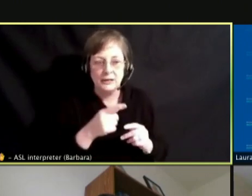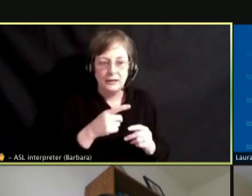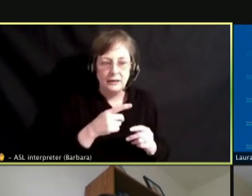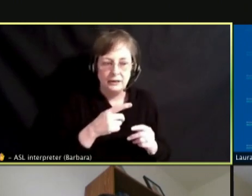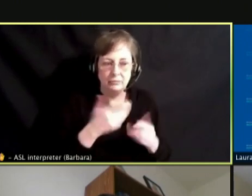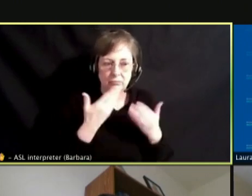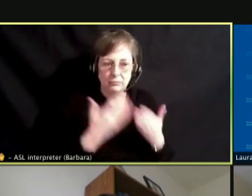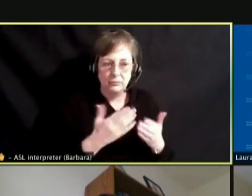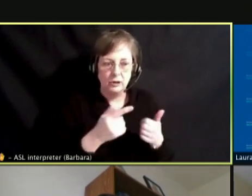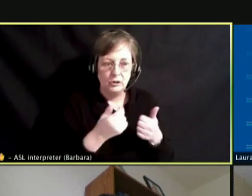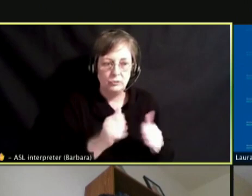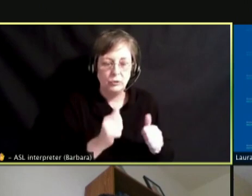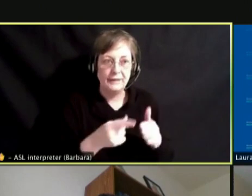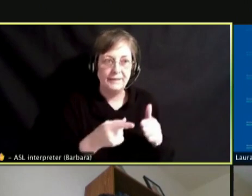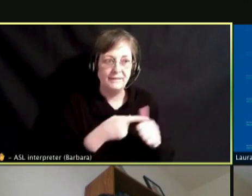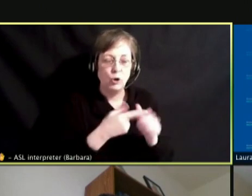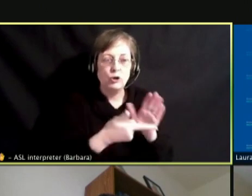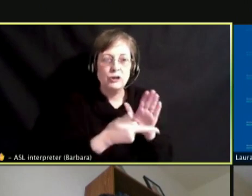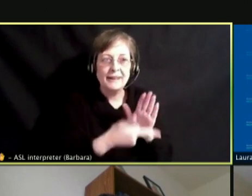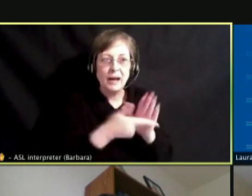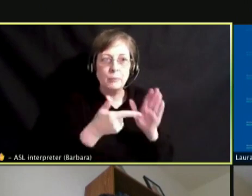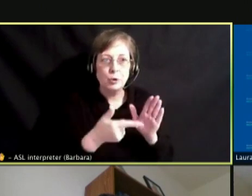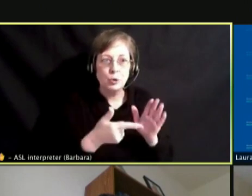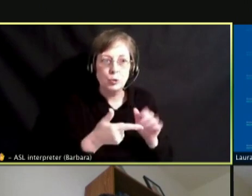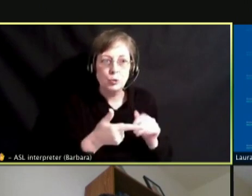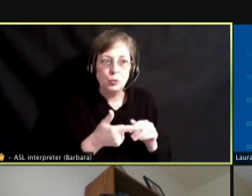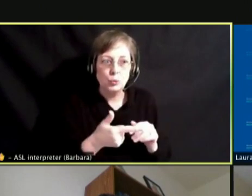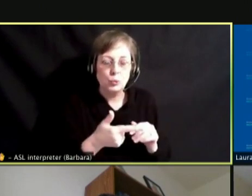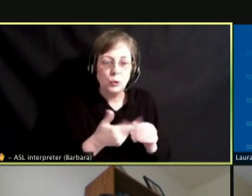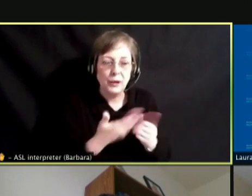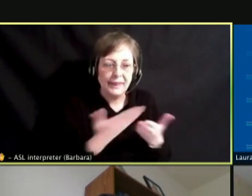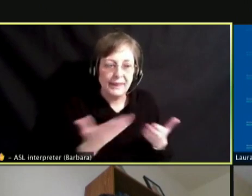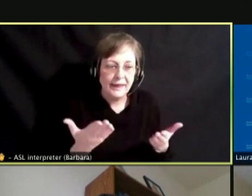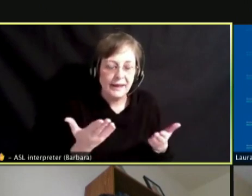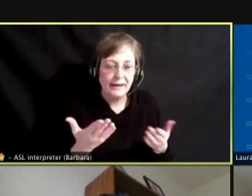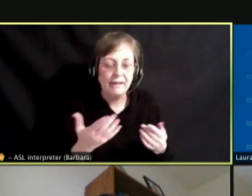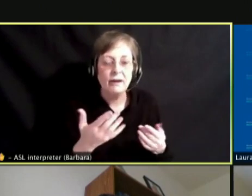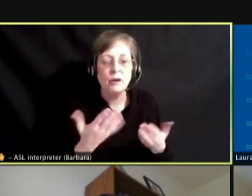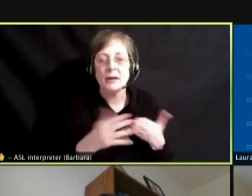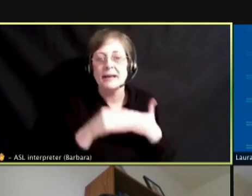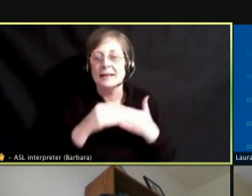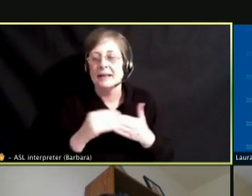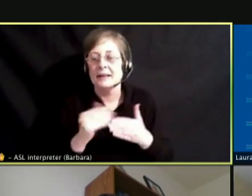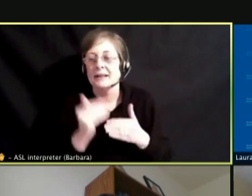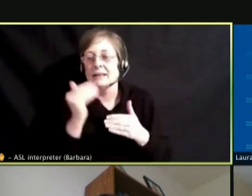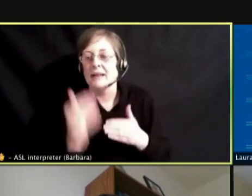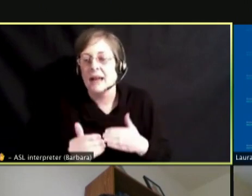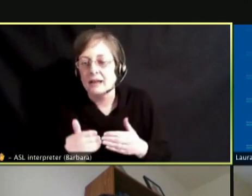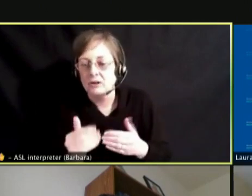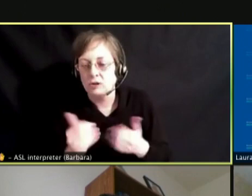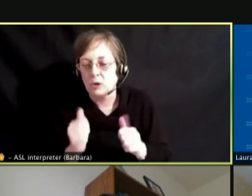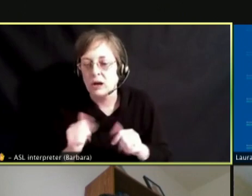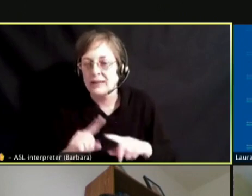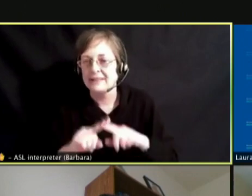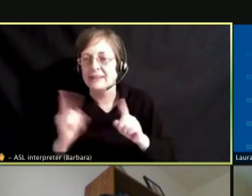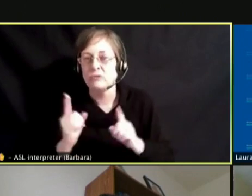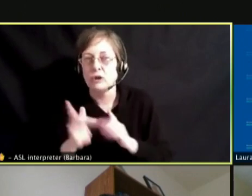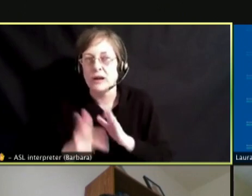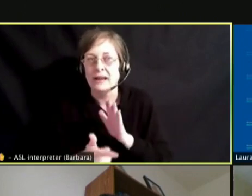FIRST TABOO THING TO A NEXT ABOUT TRYING A DIFFERENT TABOO SUBSTANCE?